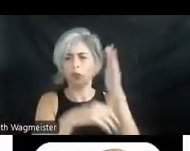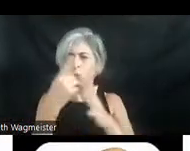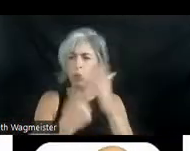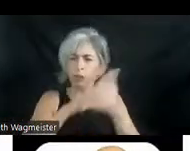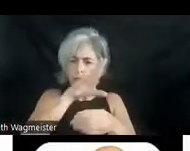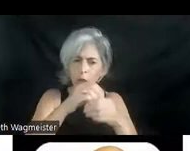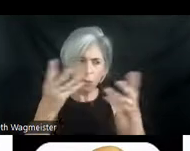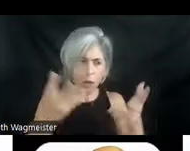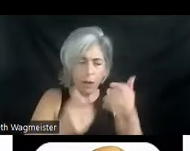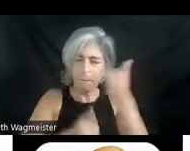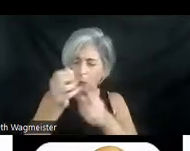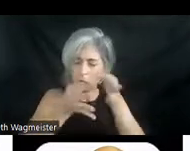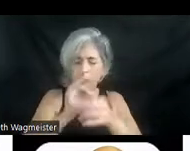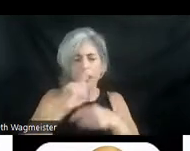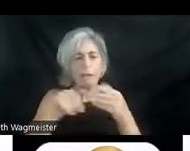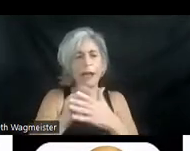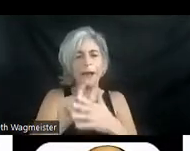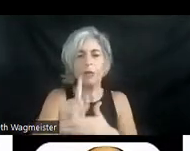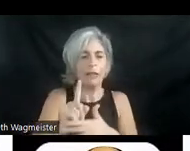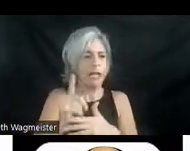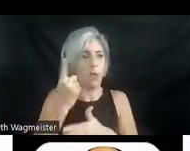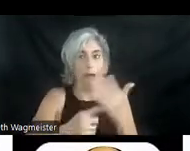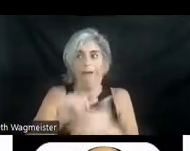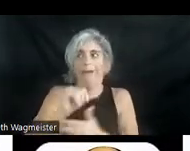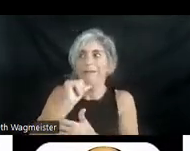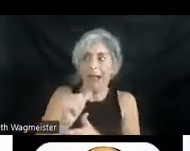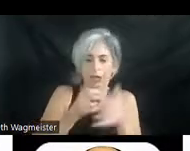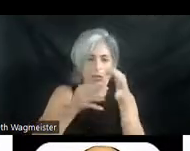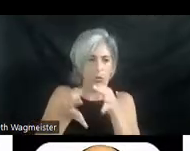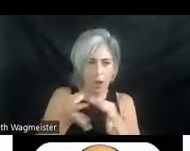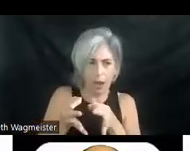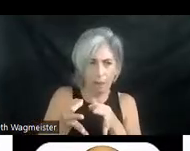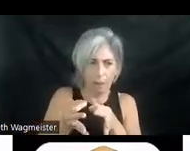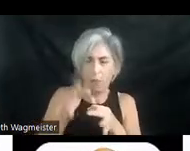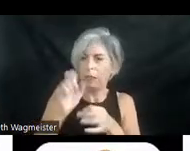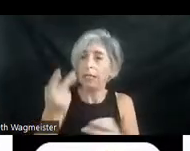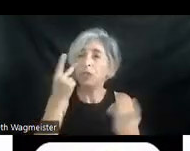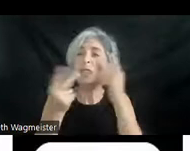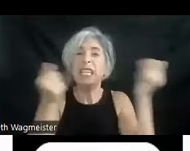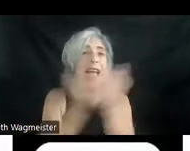description is about really what not to describe. We need to see everything and then we get